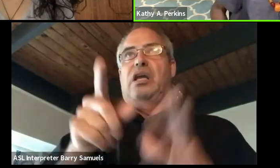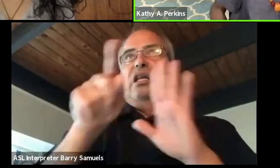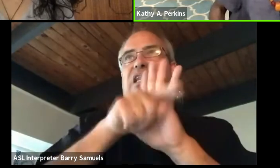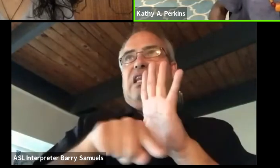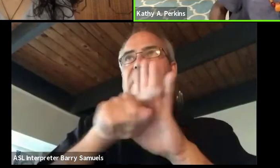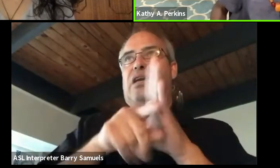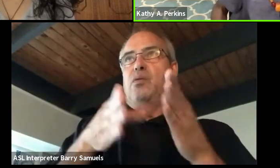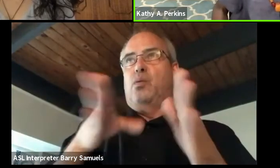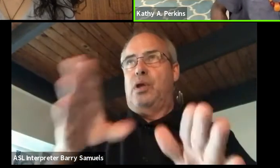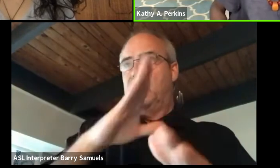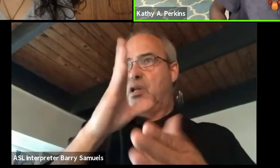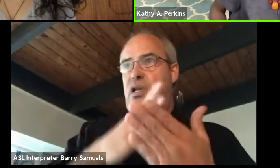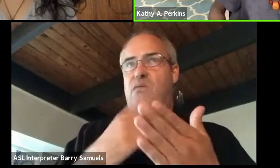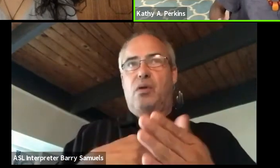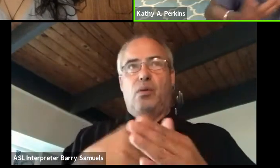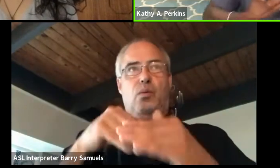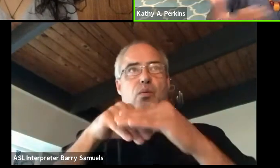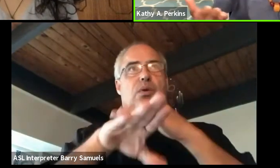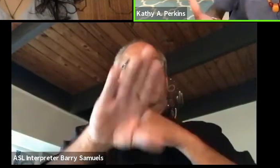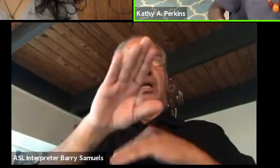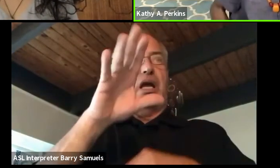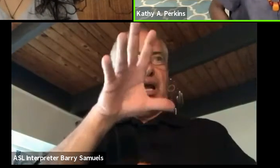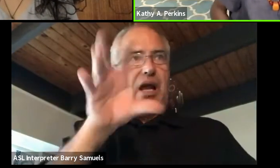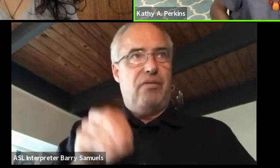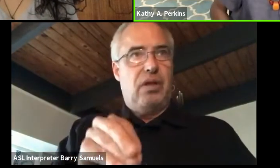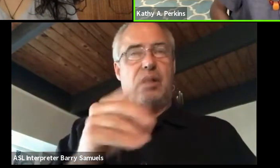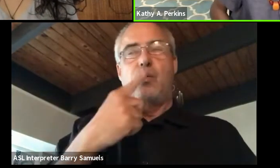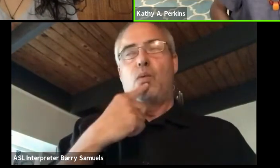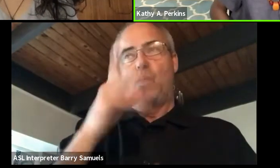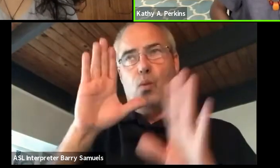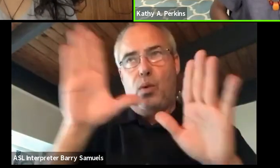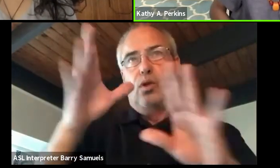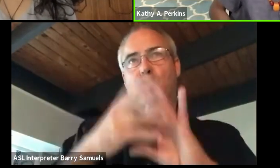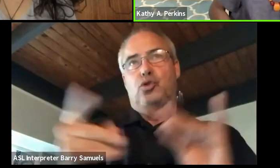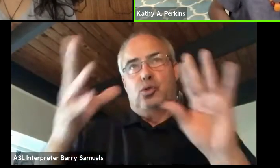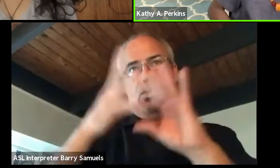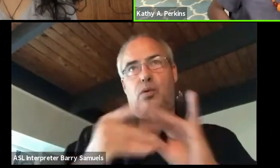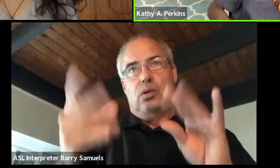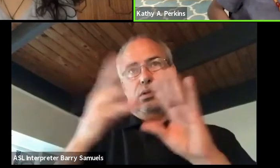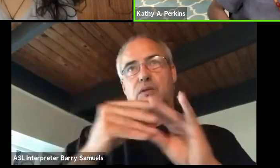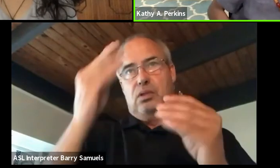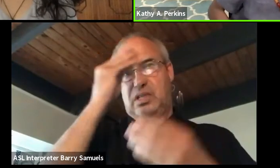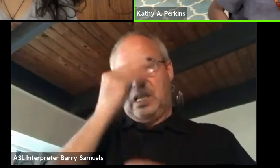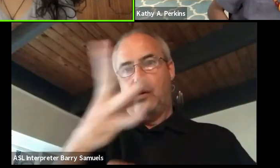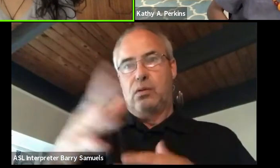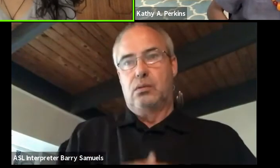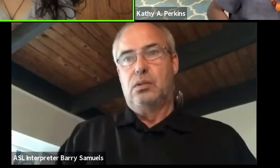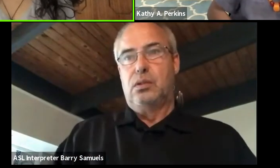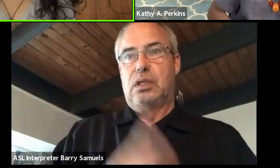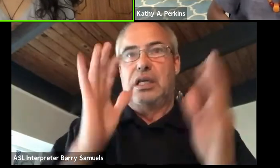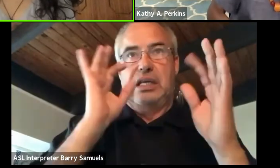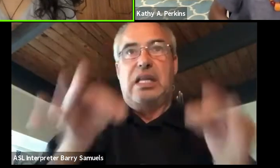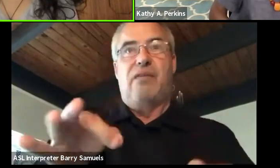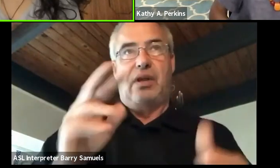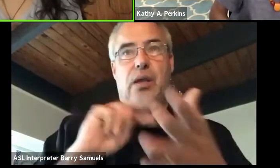All they know is India. So, they have a wonderful story to tell. Yeah. Absolutely. I mean, as a South-Asian Kenyan